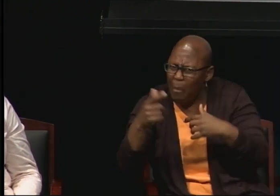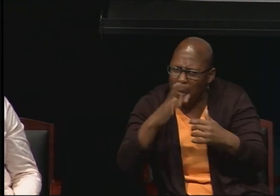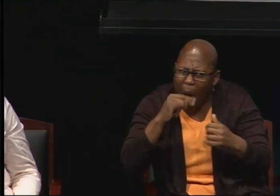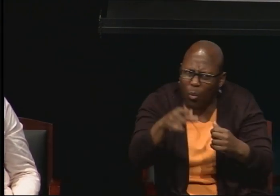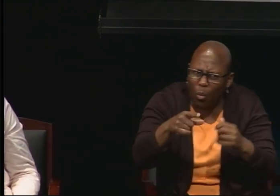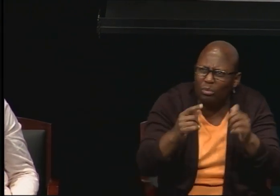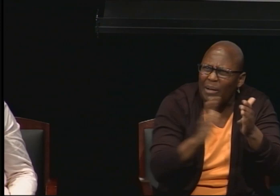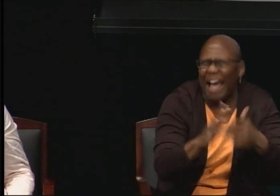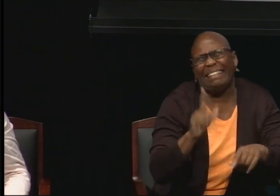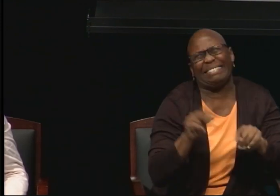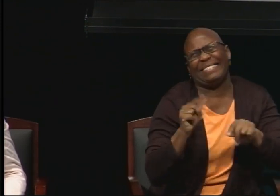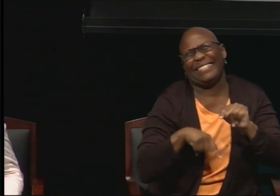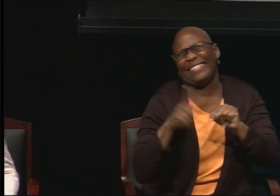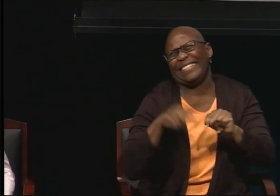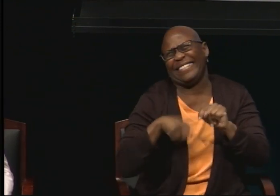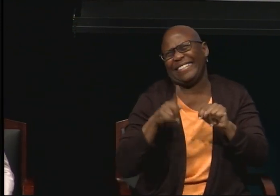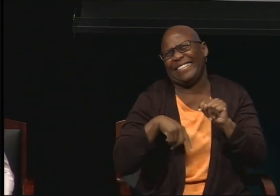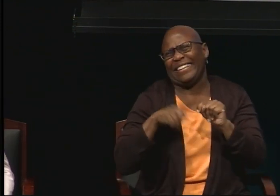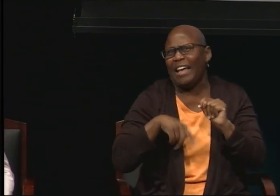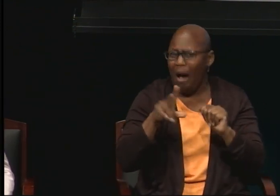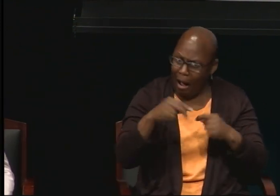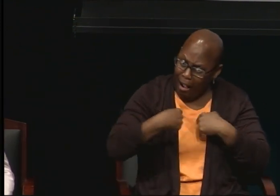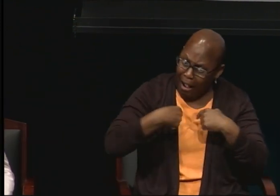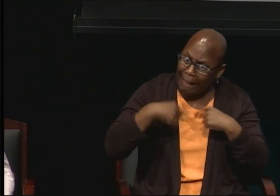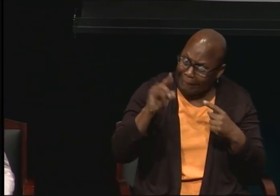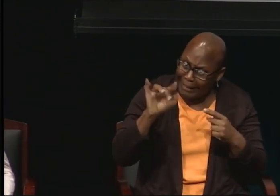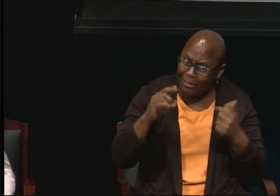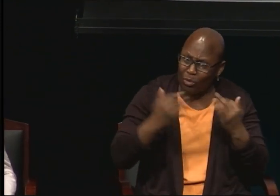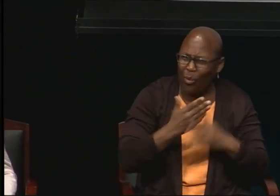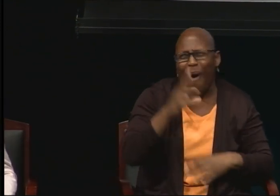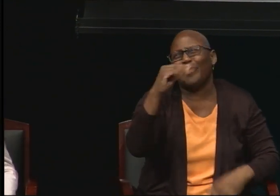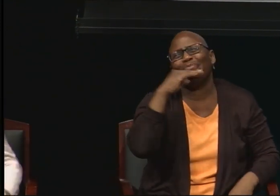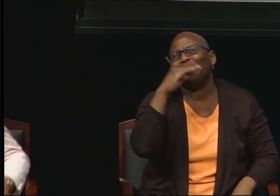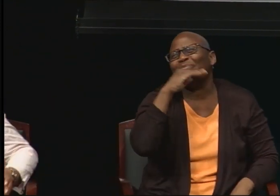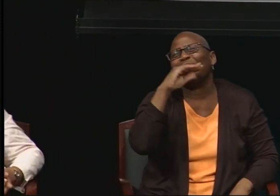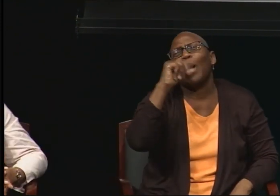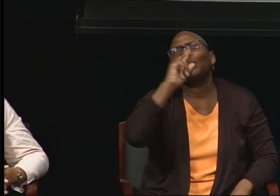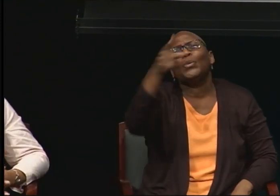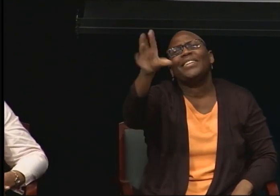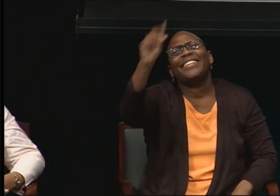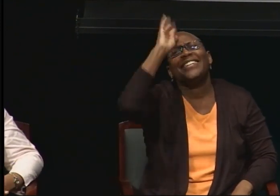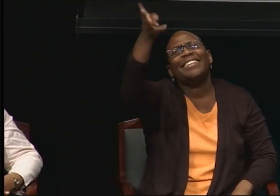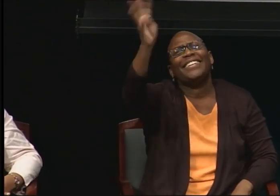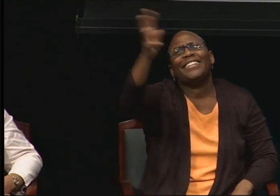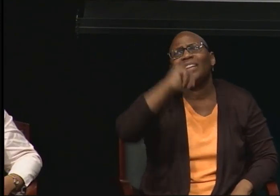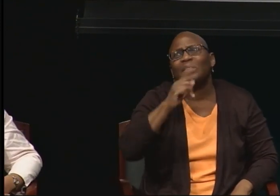You do not have a PhD. And that breaks my heart. Even though they see that I'm presenting